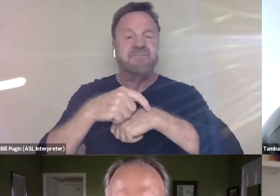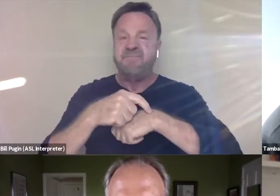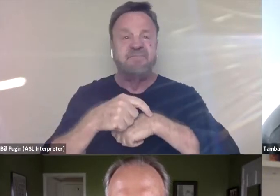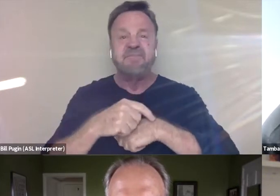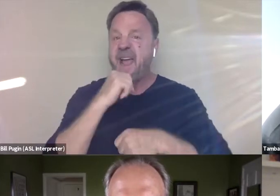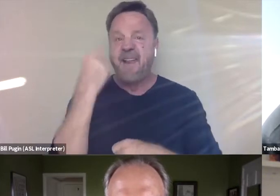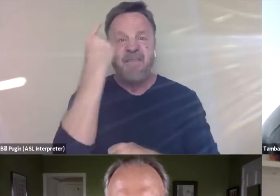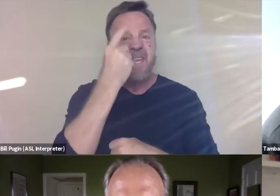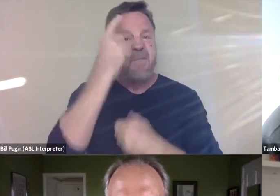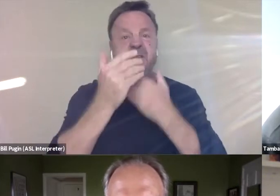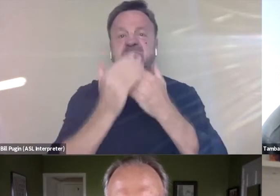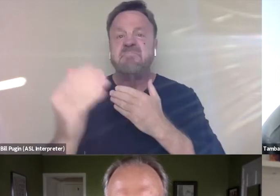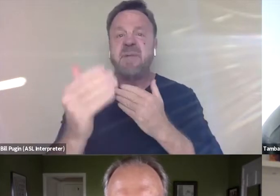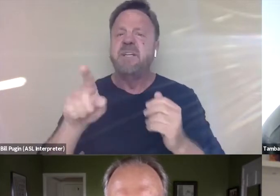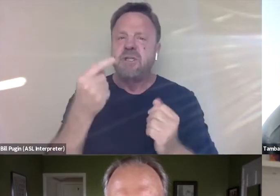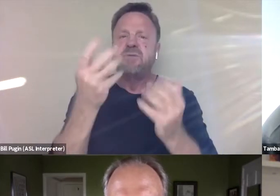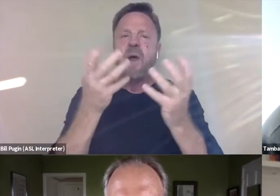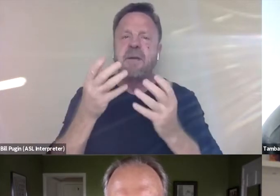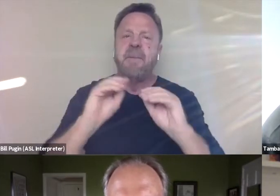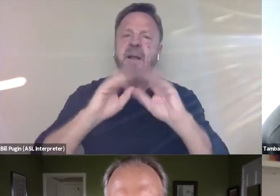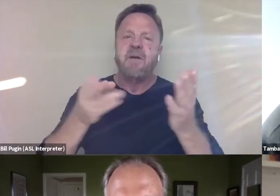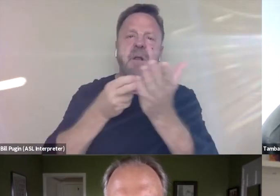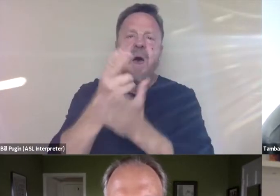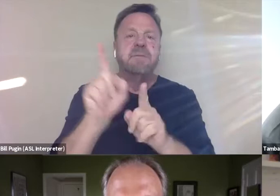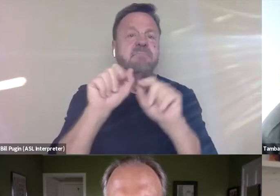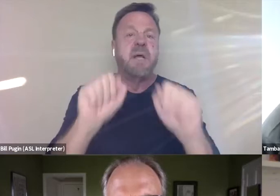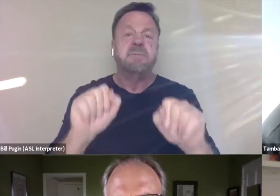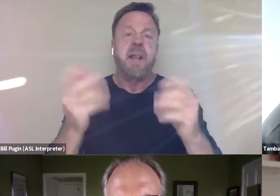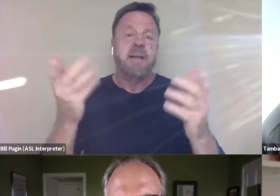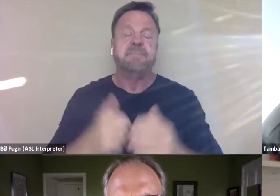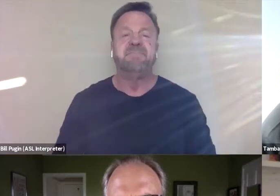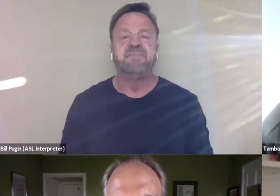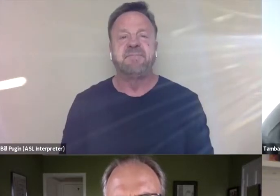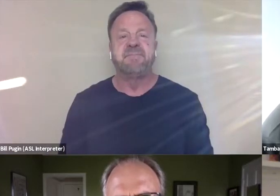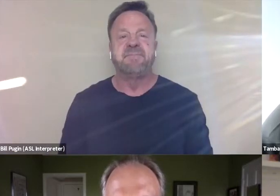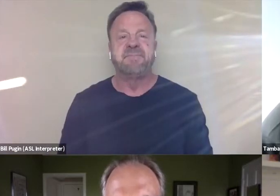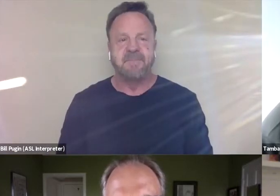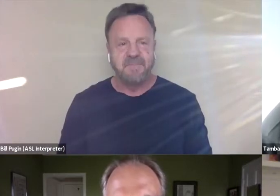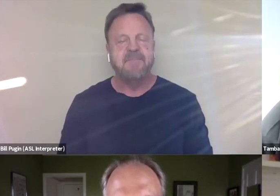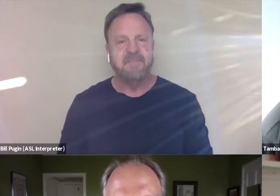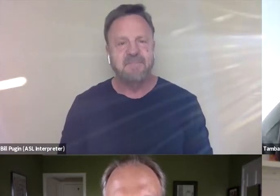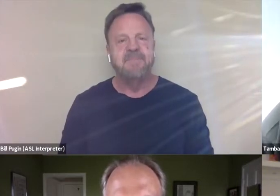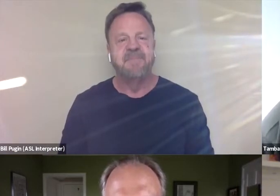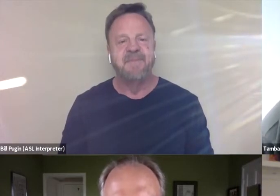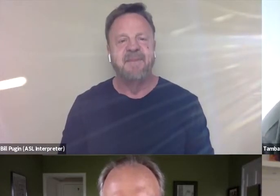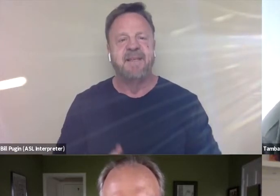just trying to be as clear and honest as possible. Okay, okay. That's fair.